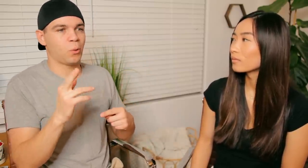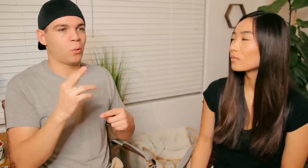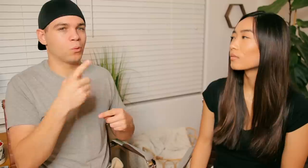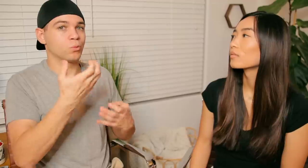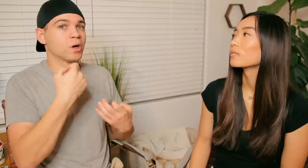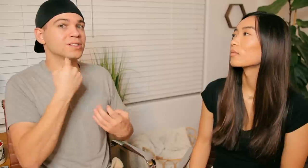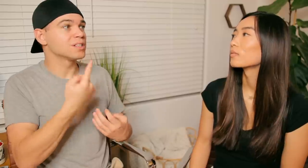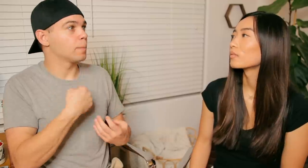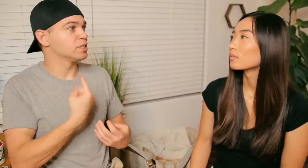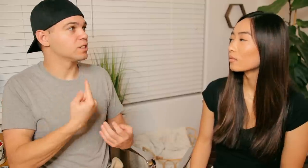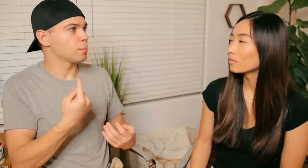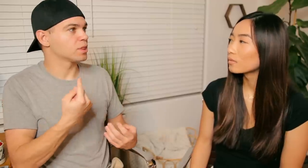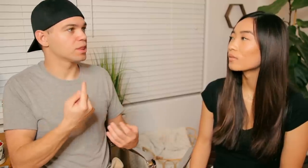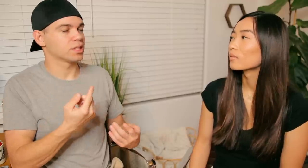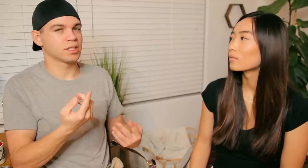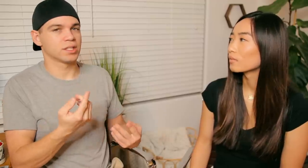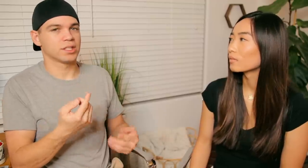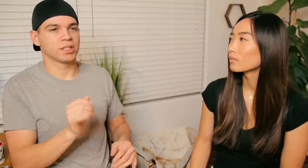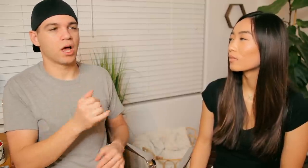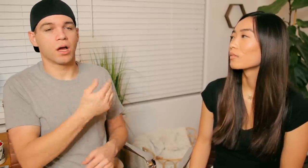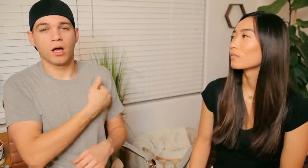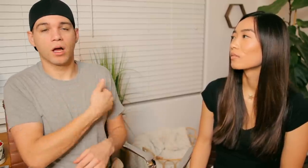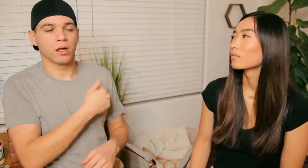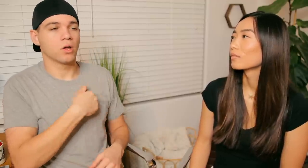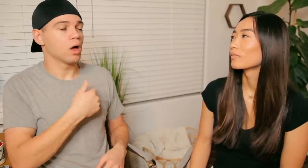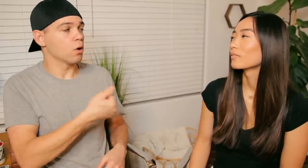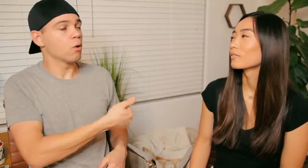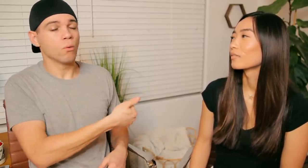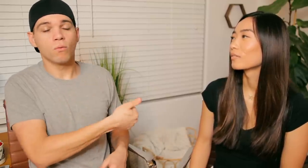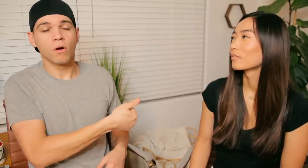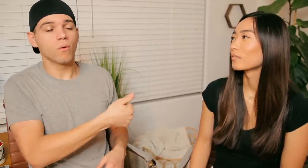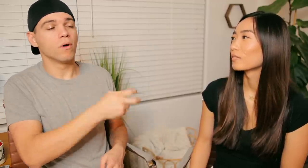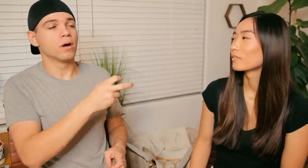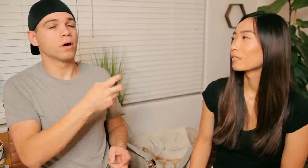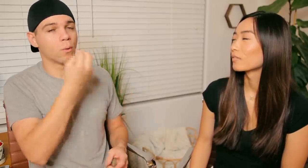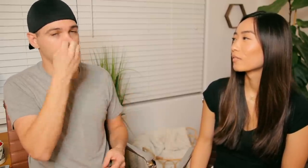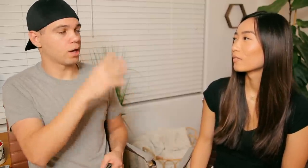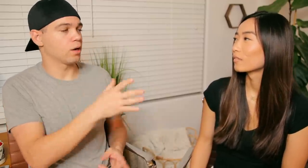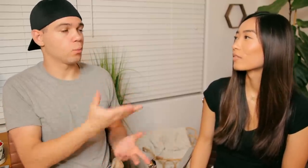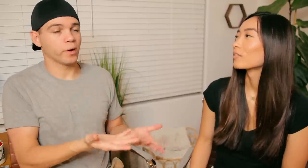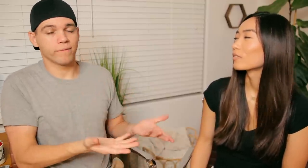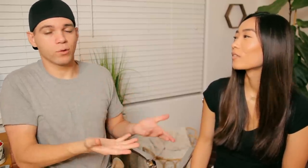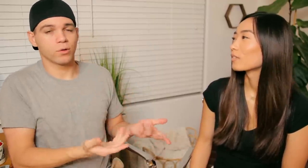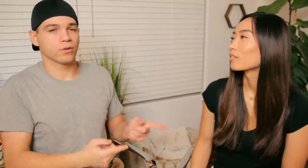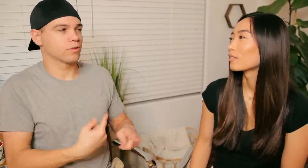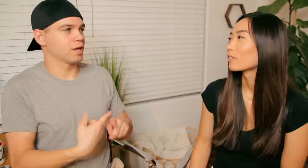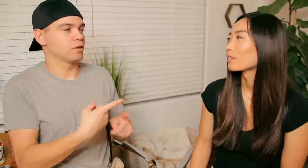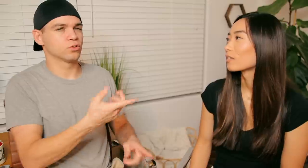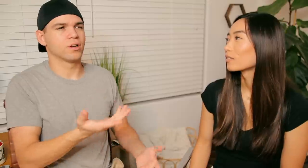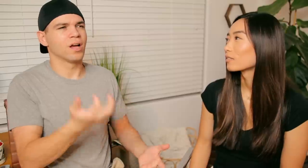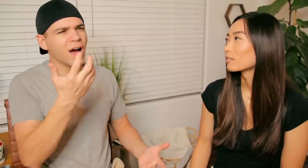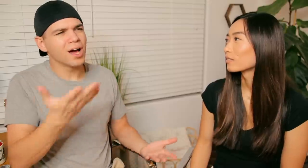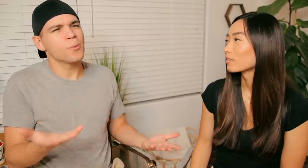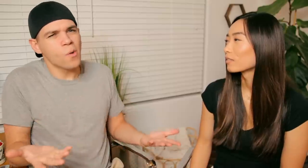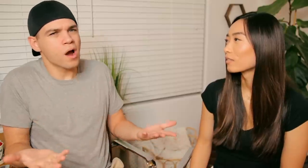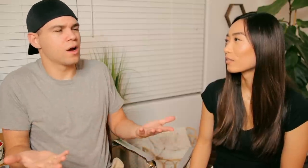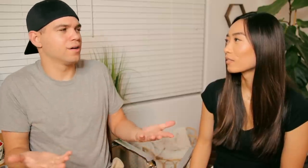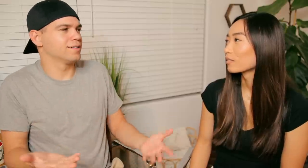you want to tell me something and I'm like "Ok don't care whatever" Then you use that sign, "comon"